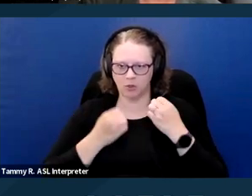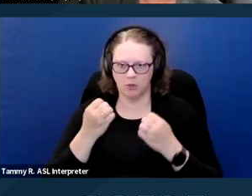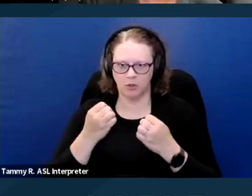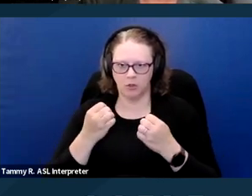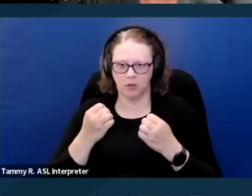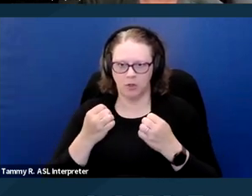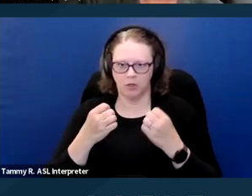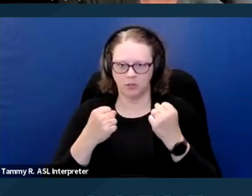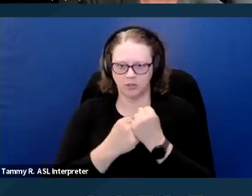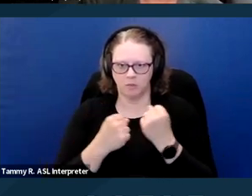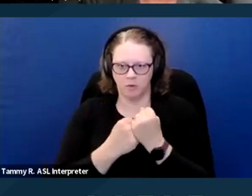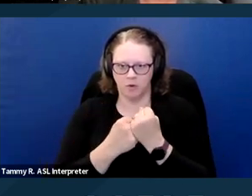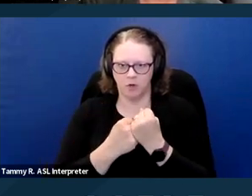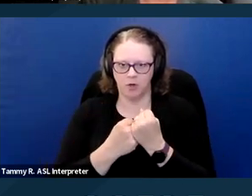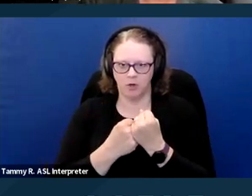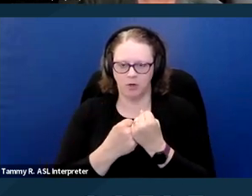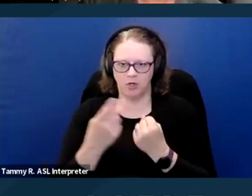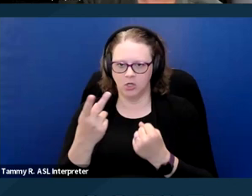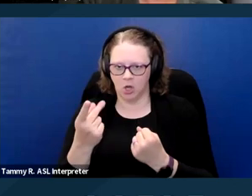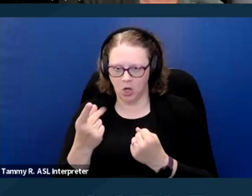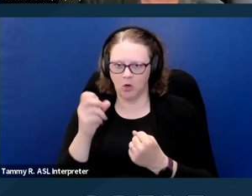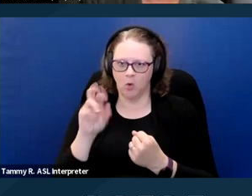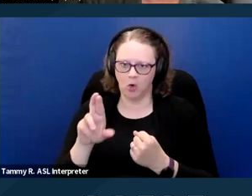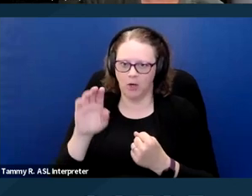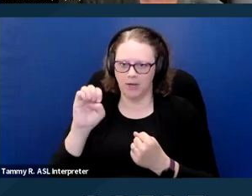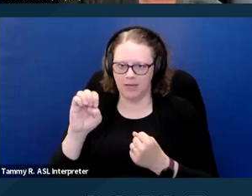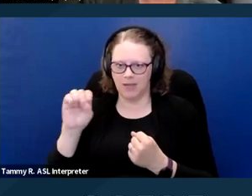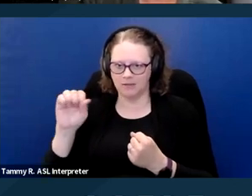and/or emotional support dog vests, tags,